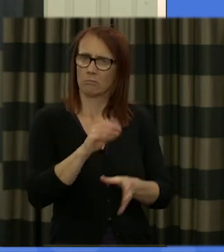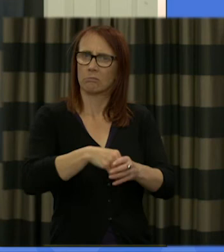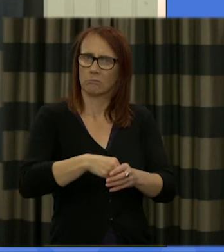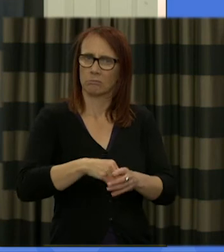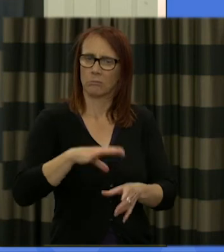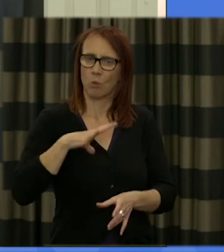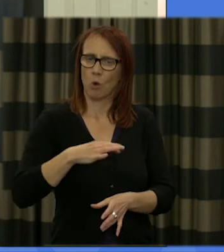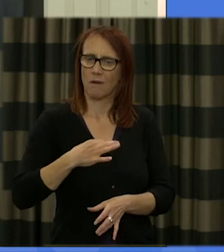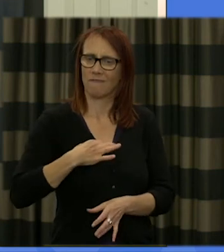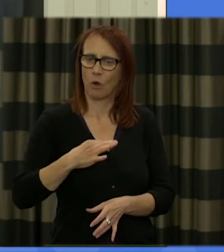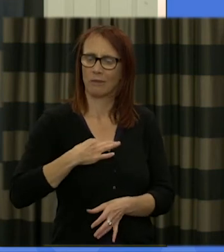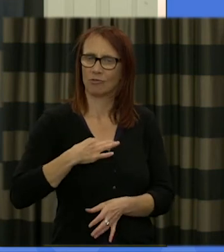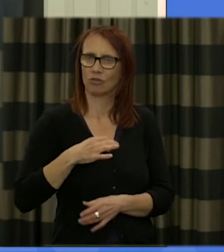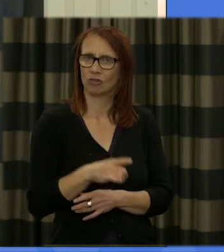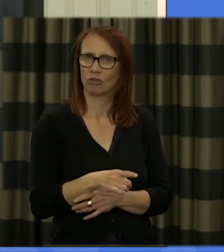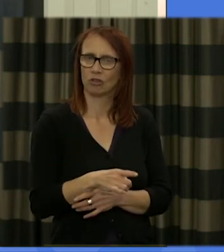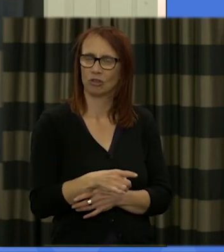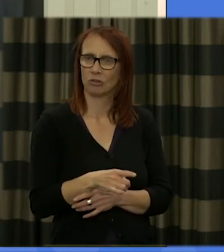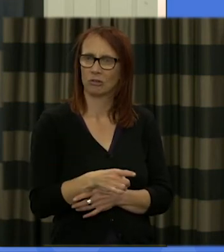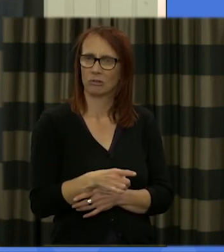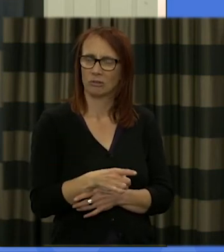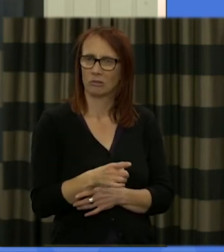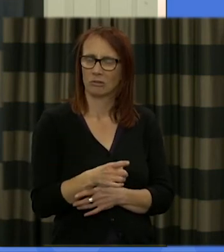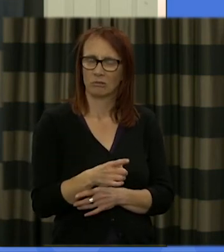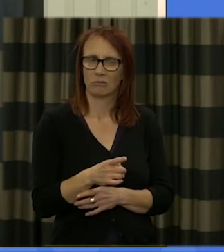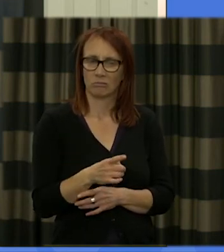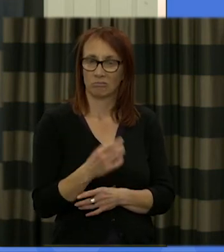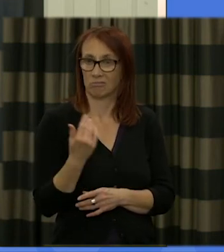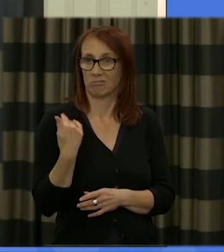voluntary rule in between meetings and if you could again just have a word with